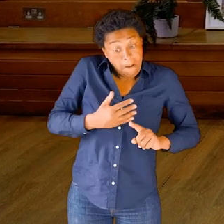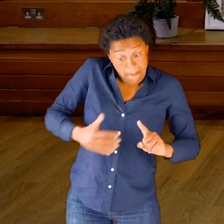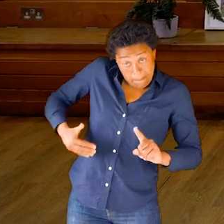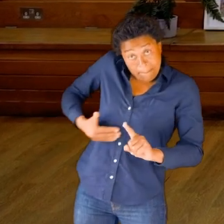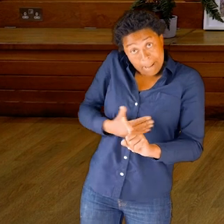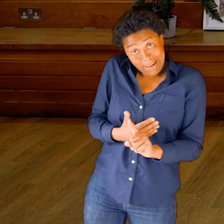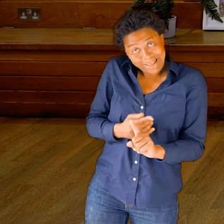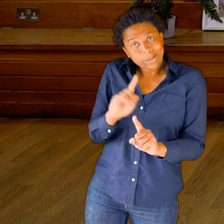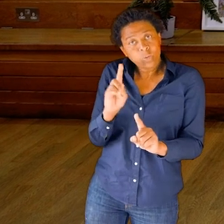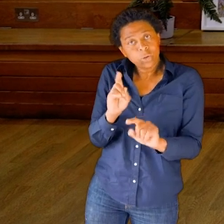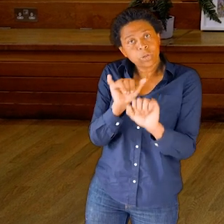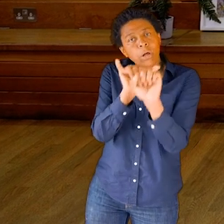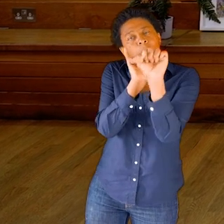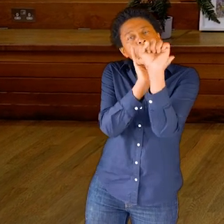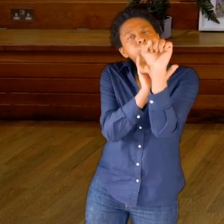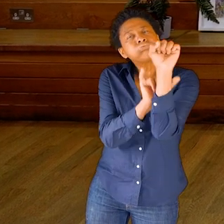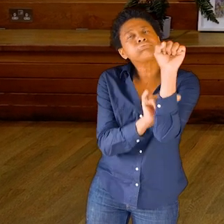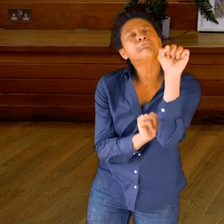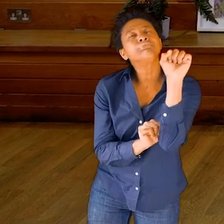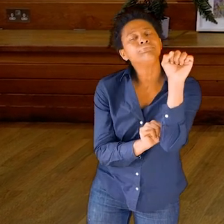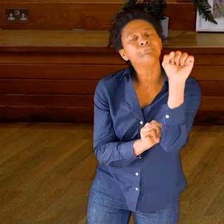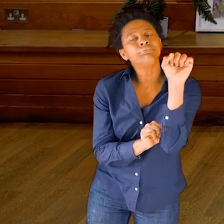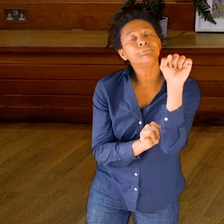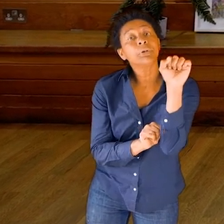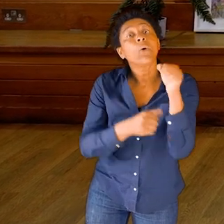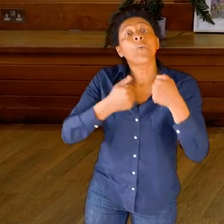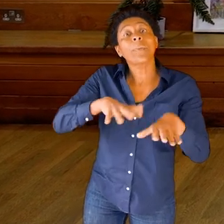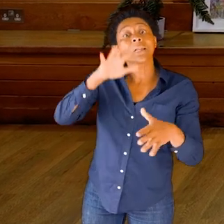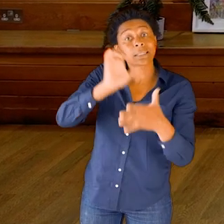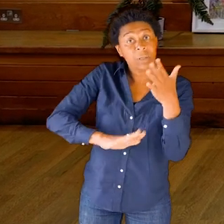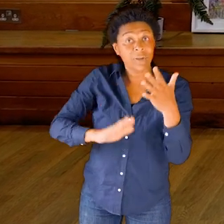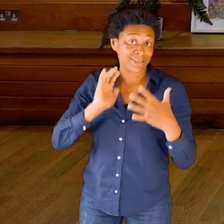And we’ve perhaps had an experience of perhaps the upper part of the